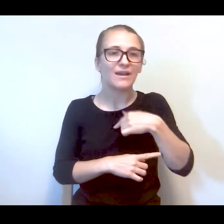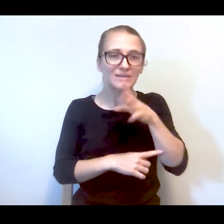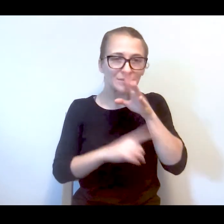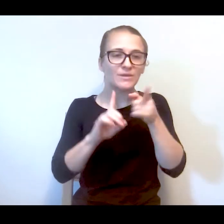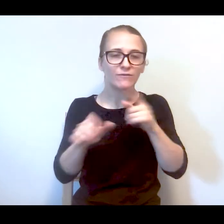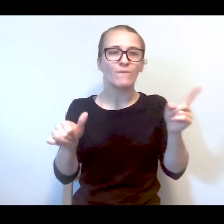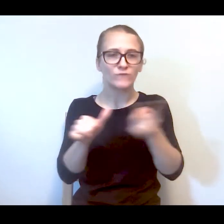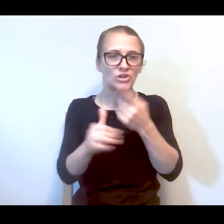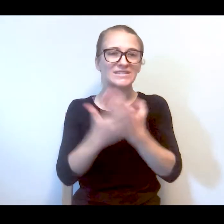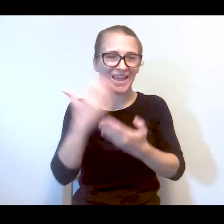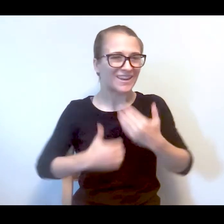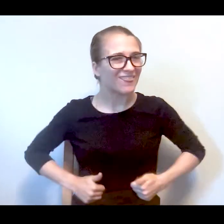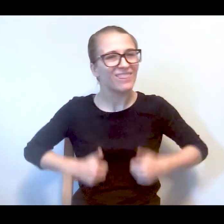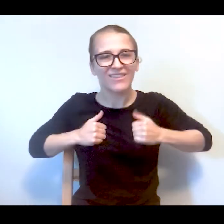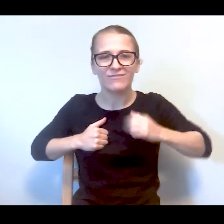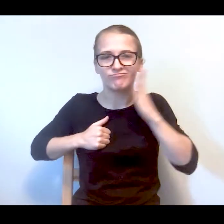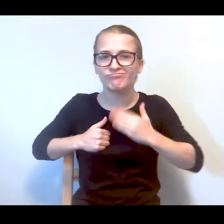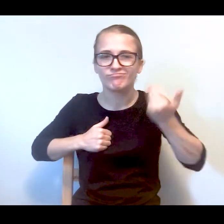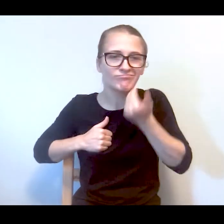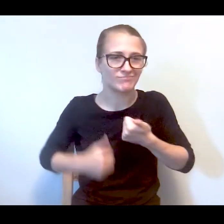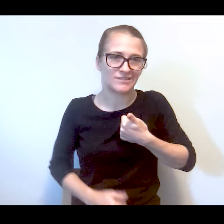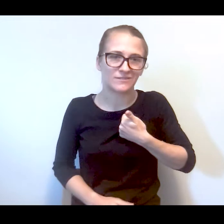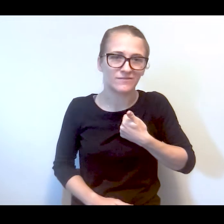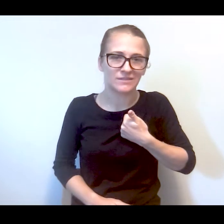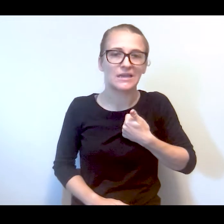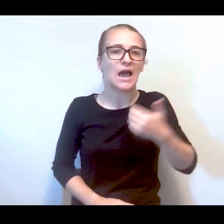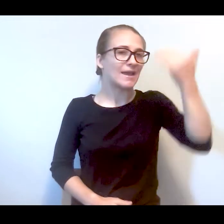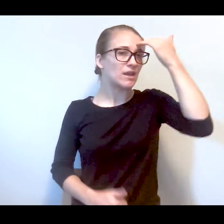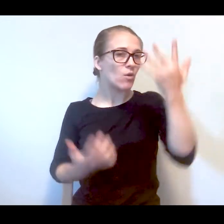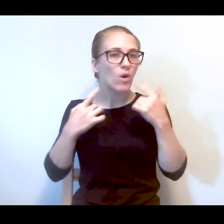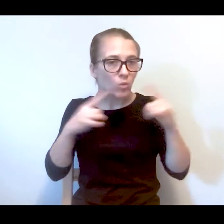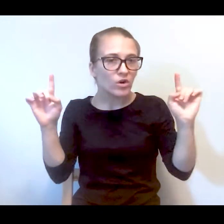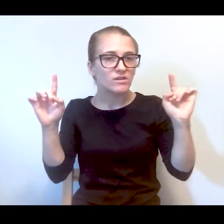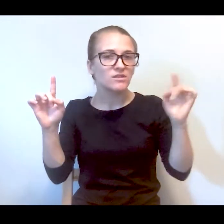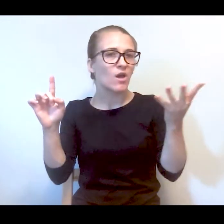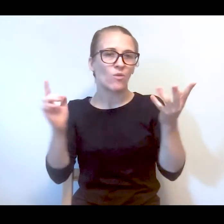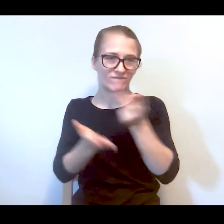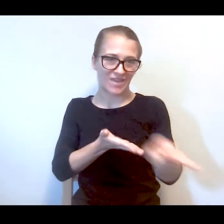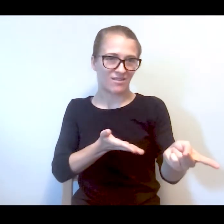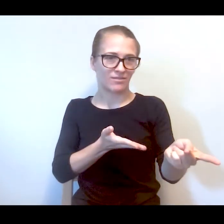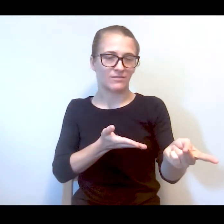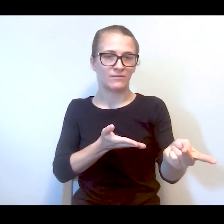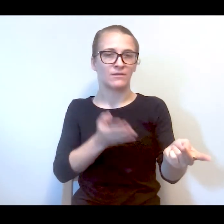from the first hand lived experience and I know for a fact what works and what hasn't worked. And we